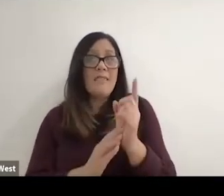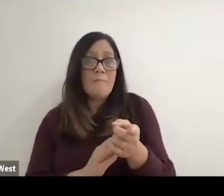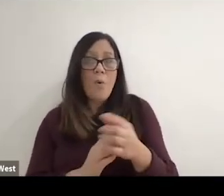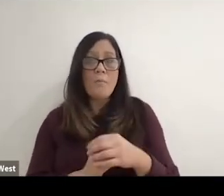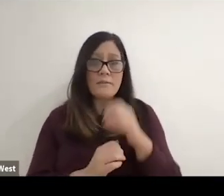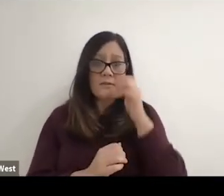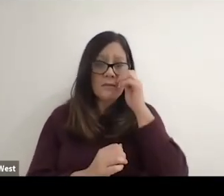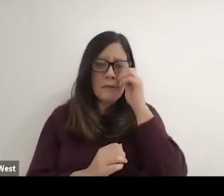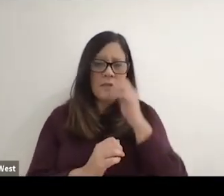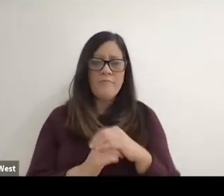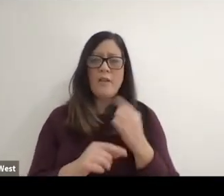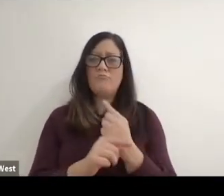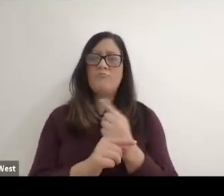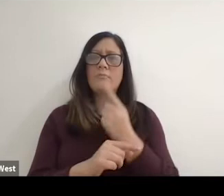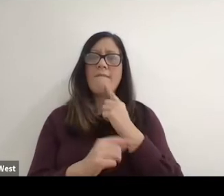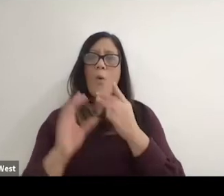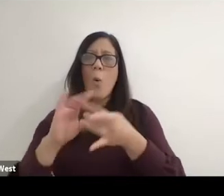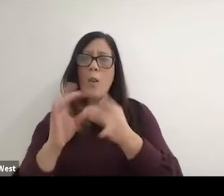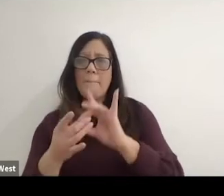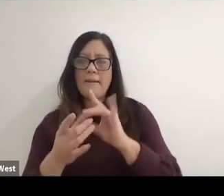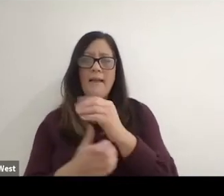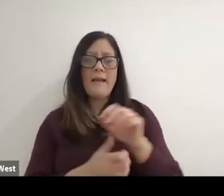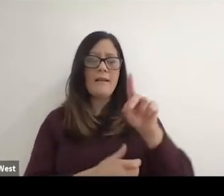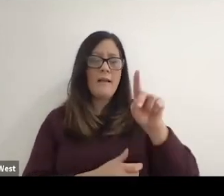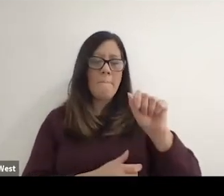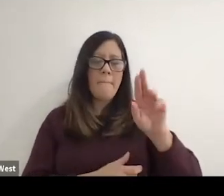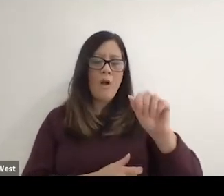it would be suitable for the the Olympic and Paralympic committees